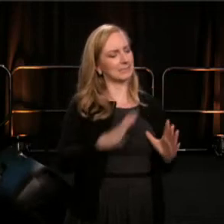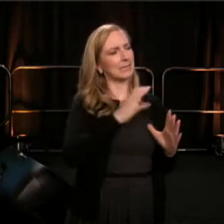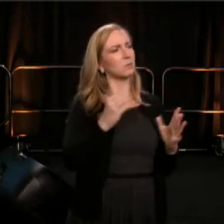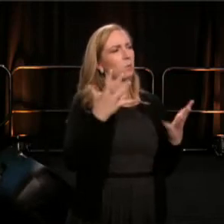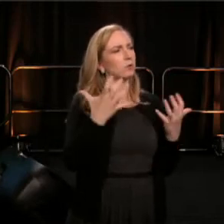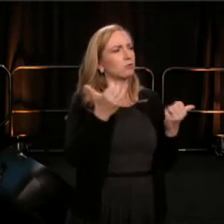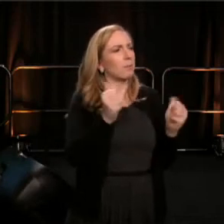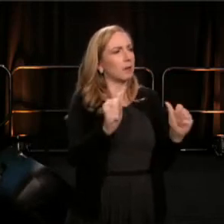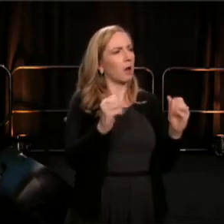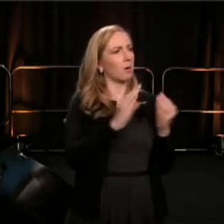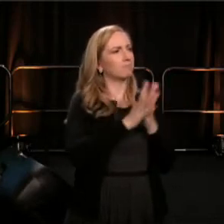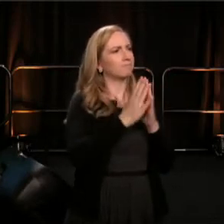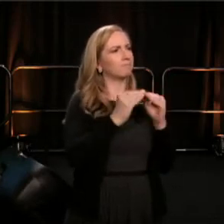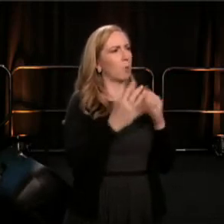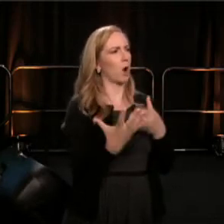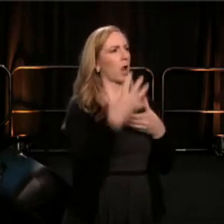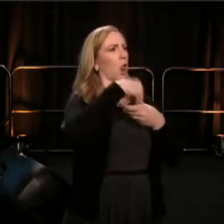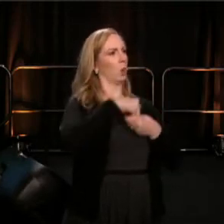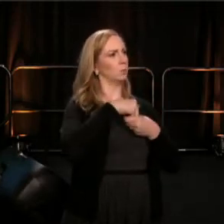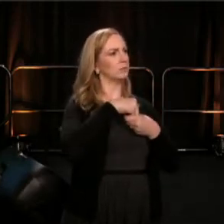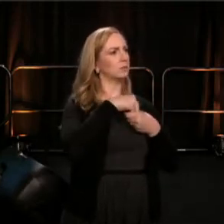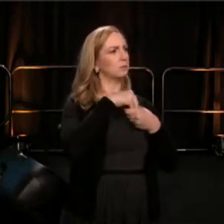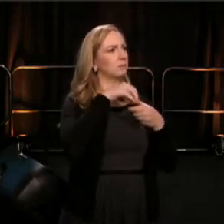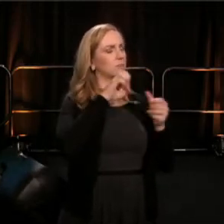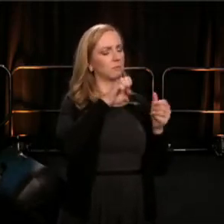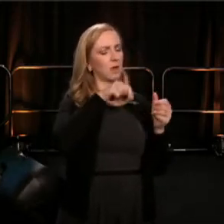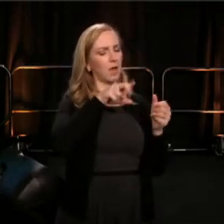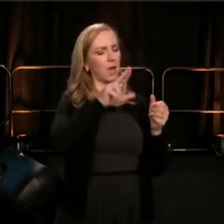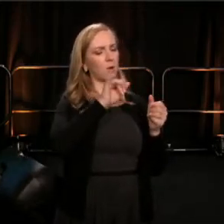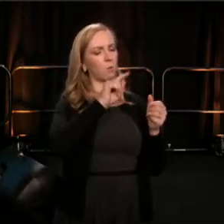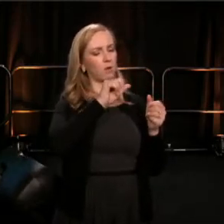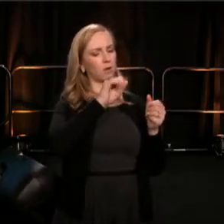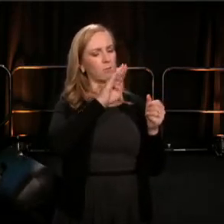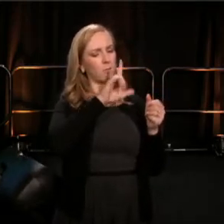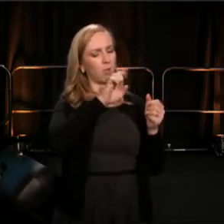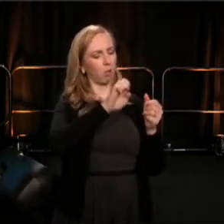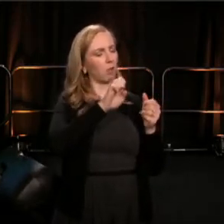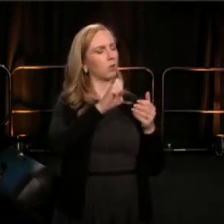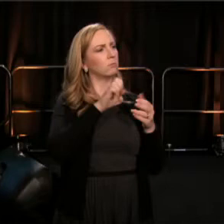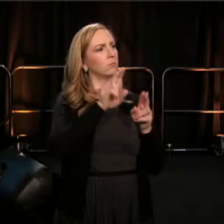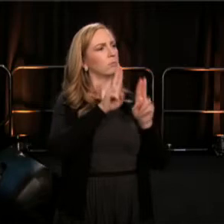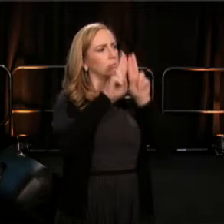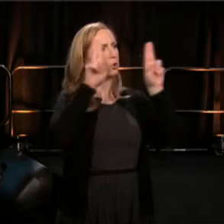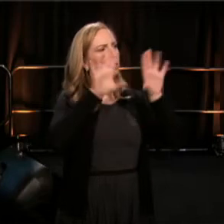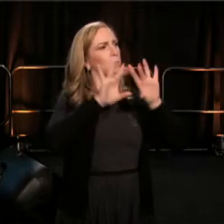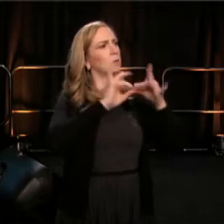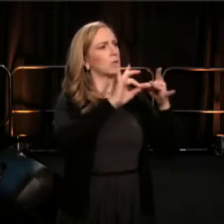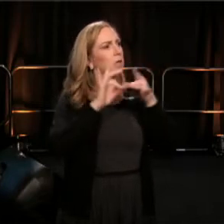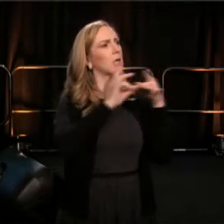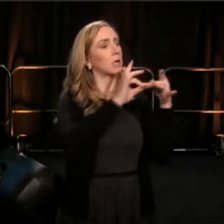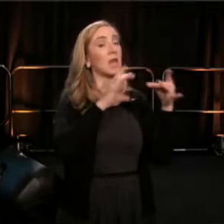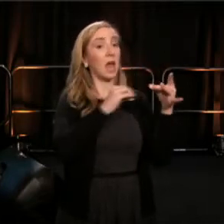equitable union. We knew that 40 years after our first national conference, we had a lot to celebrate.